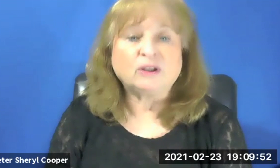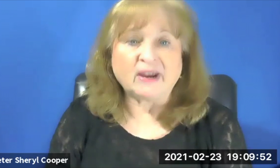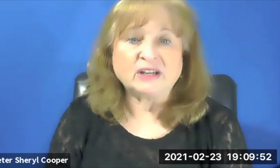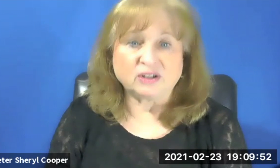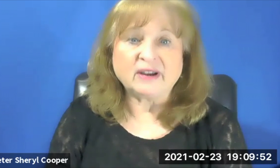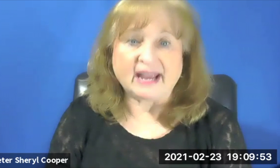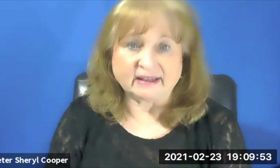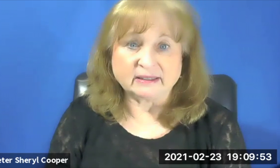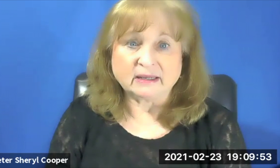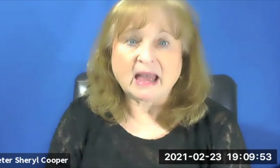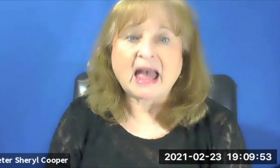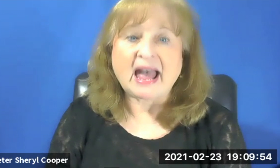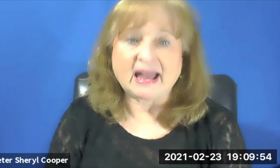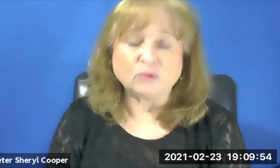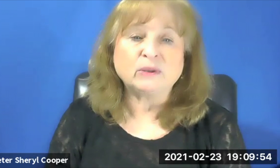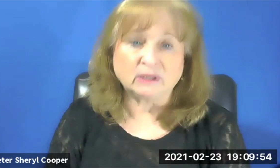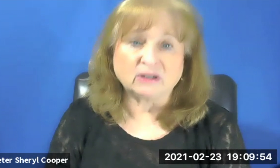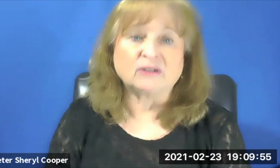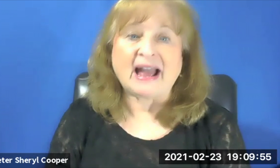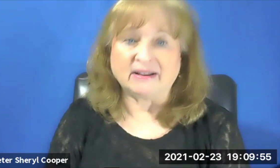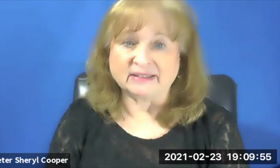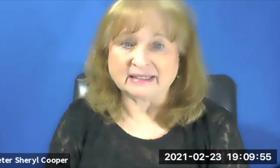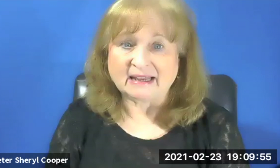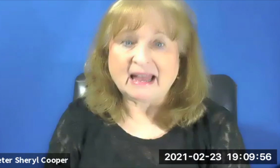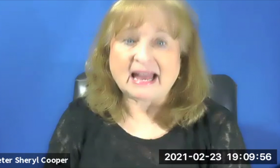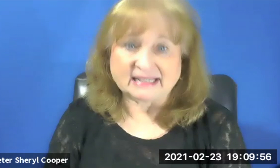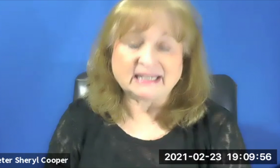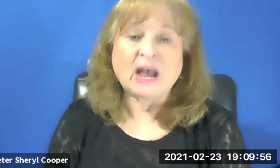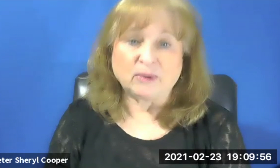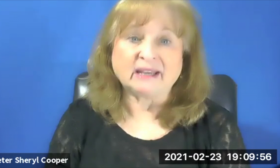raise your hand and we will look around and see how we can